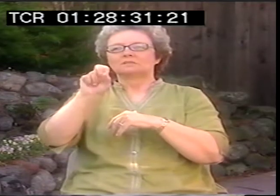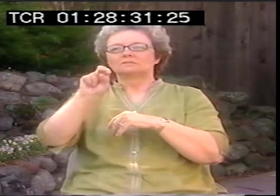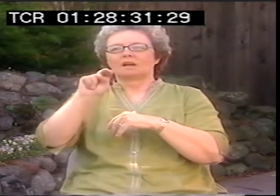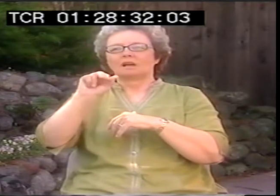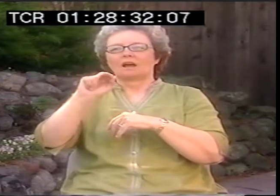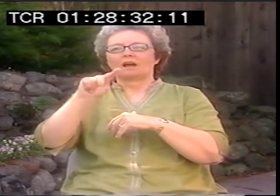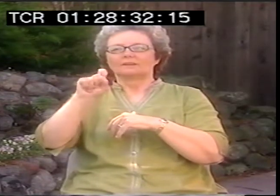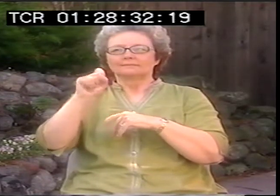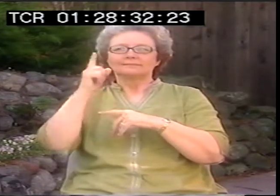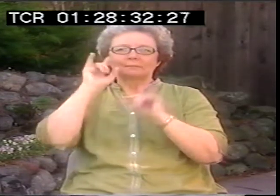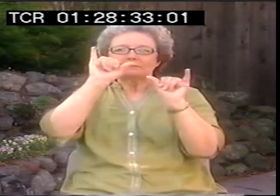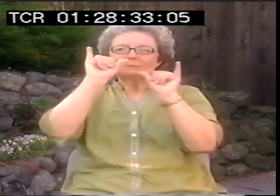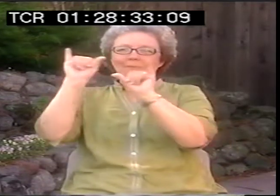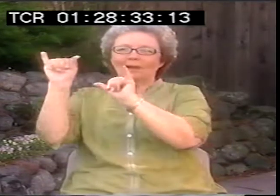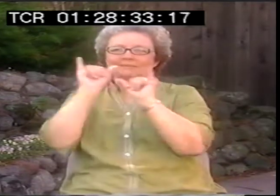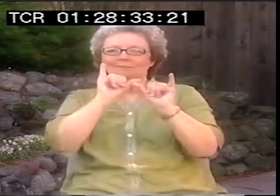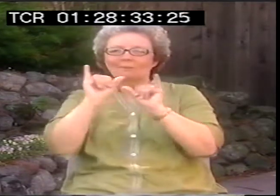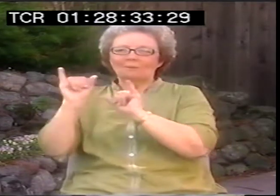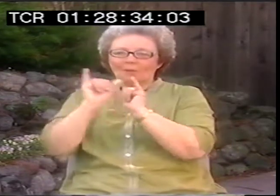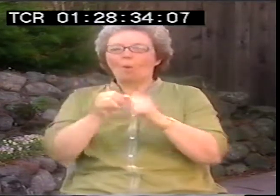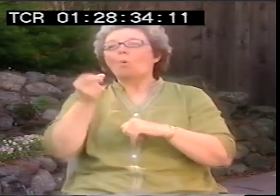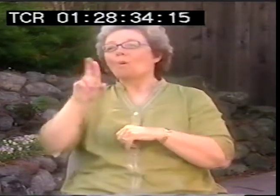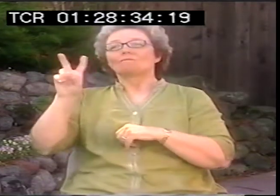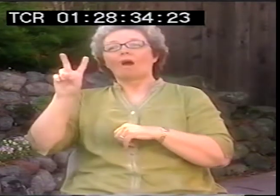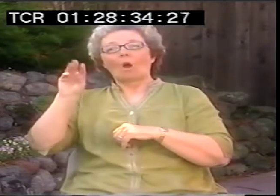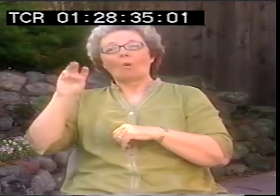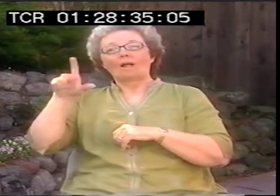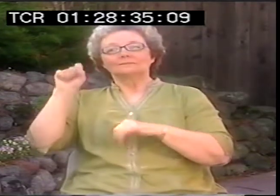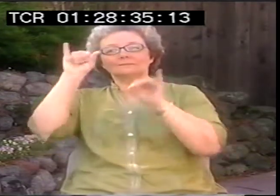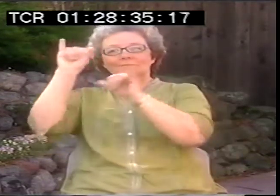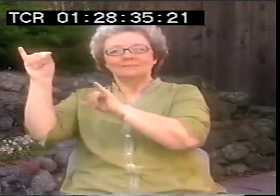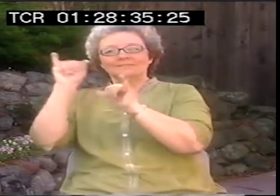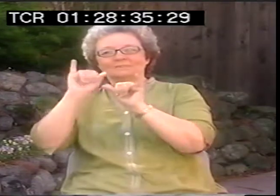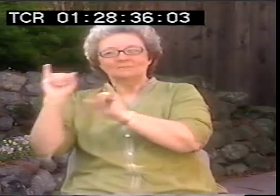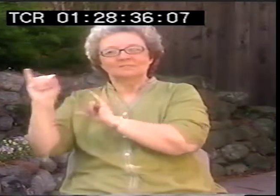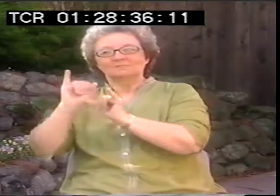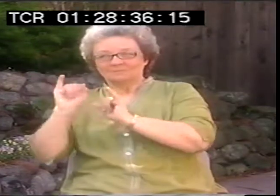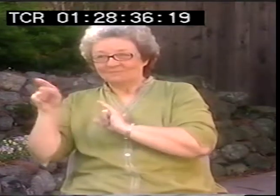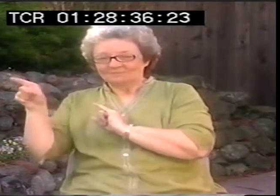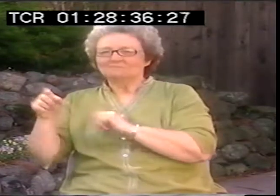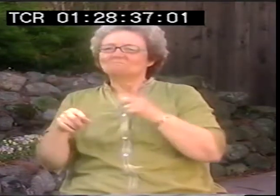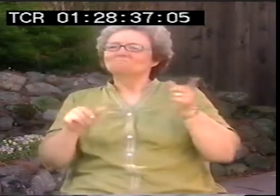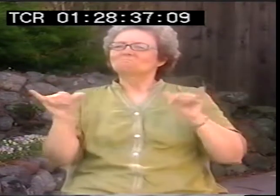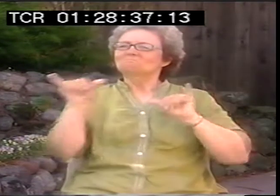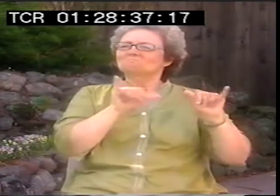and that you were repeating that over and over again, you could echo that and sign language by using hand shapes.